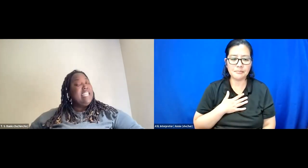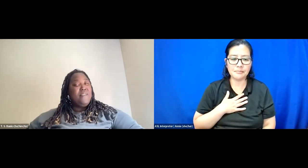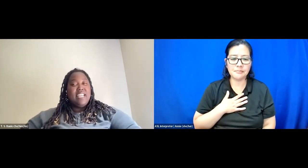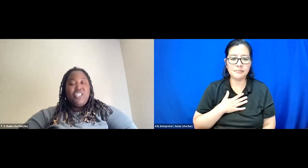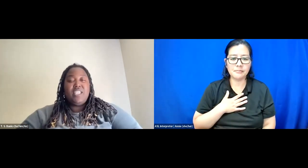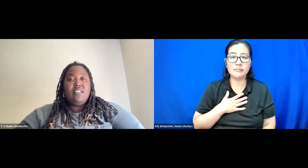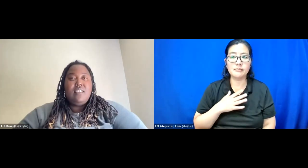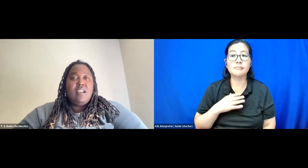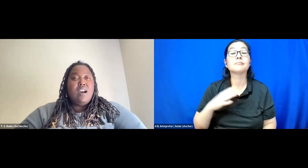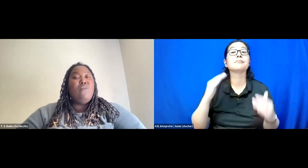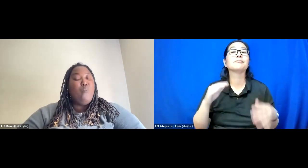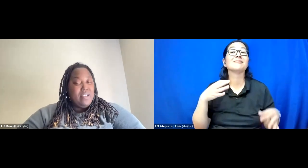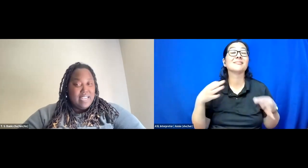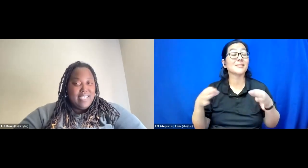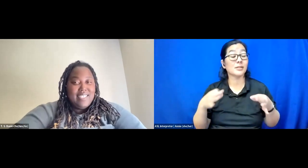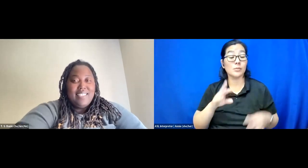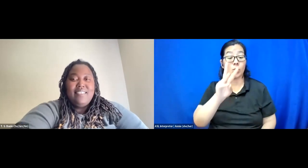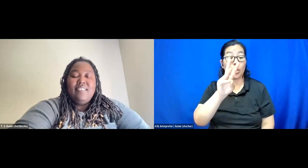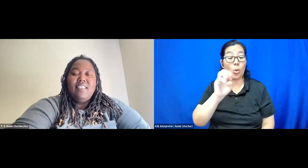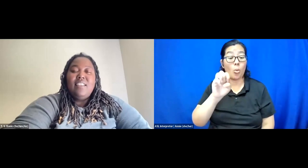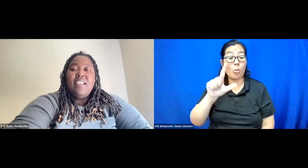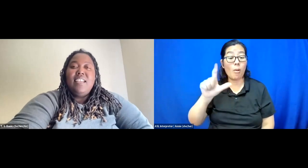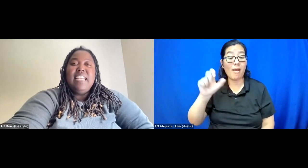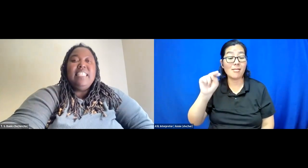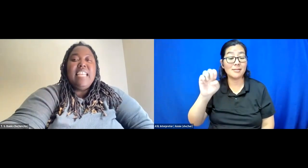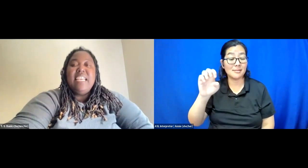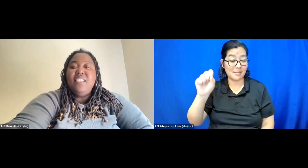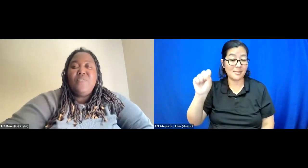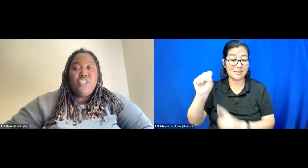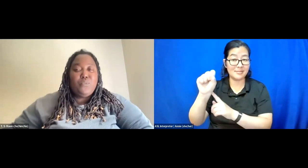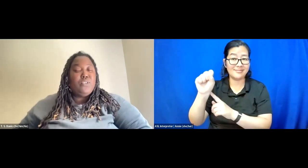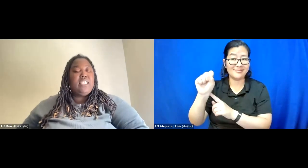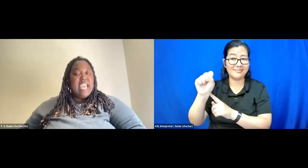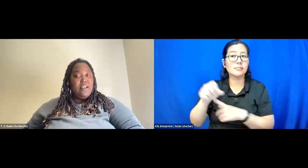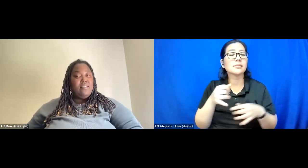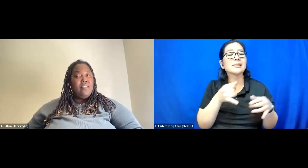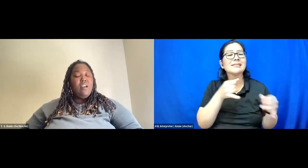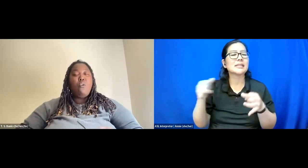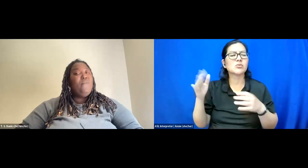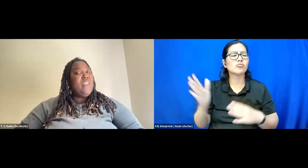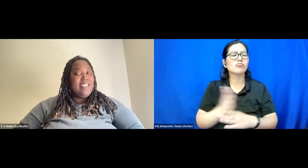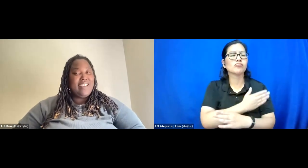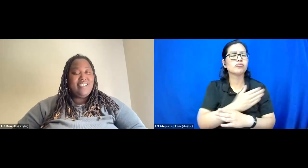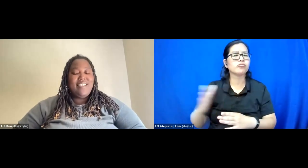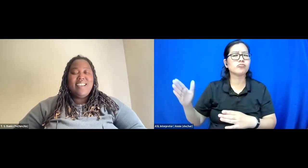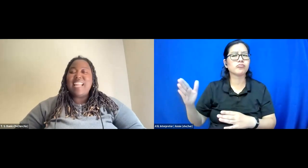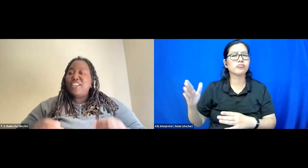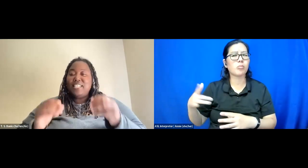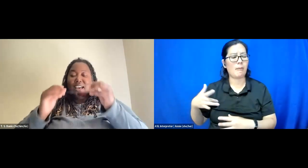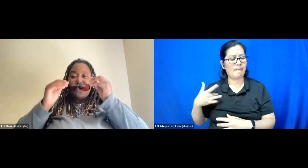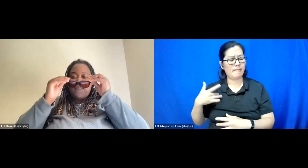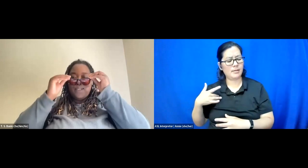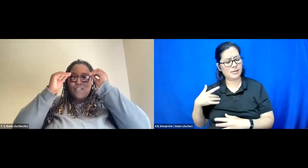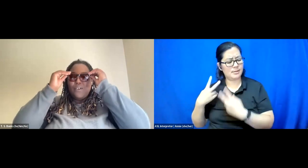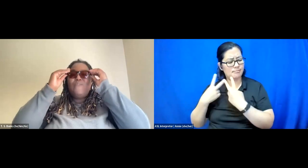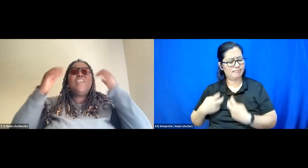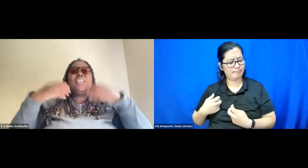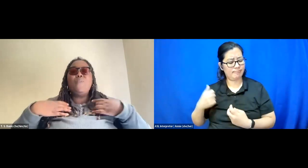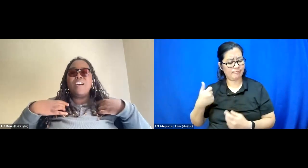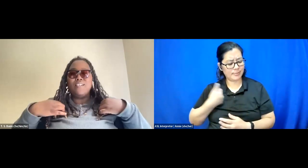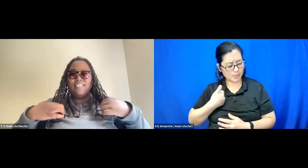The definition of wellness is an individual scale, or feeling like yourself or feeling well,